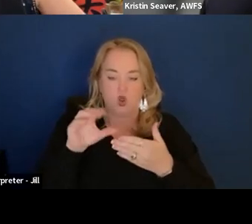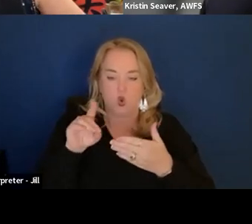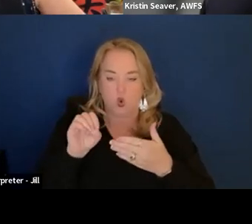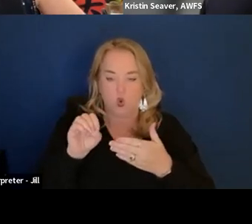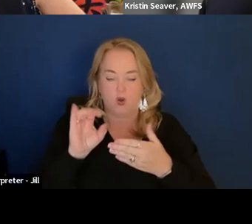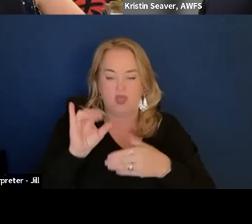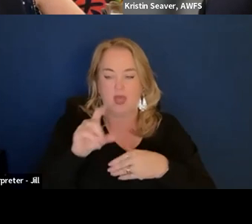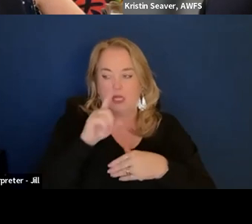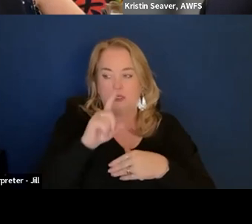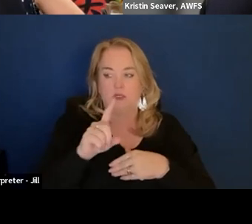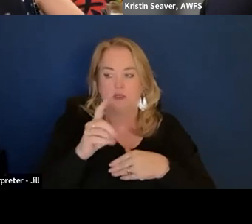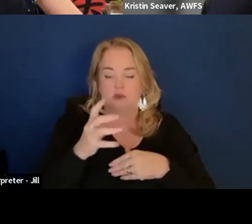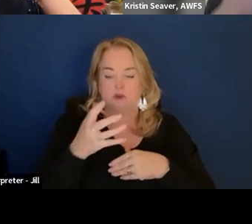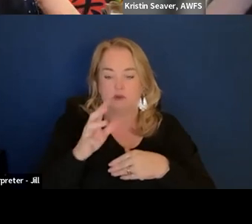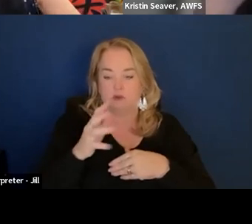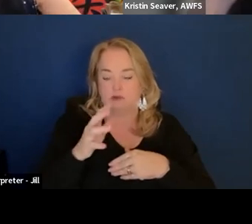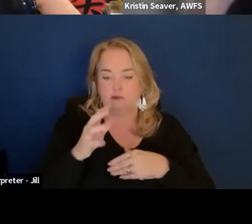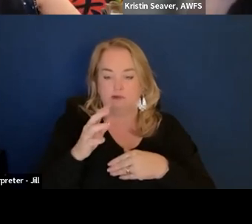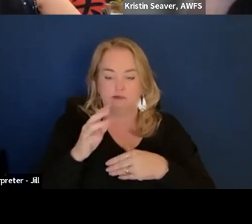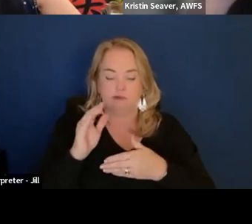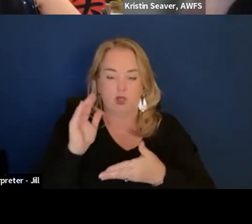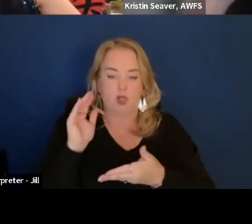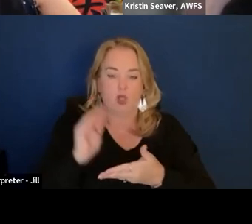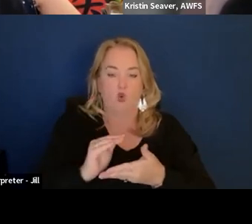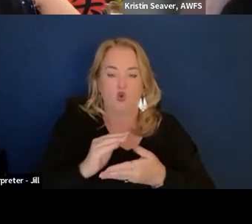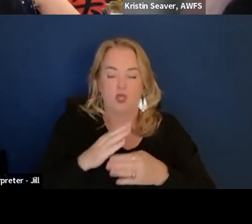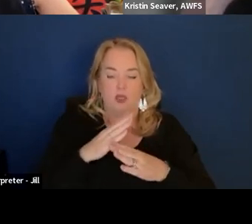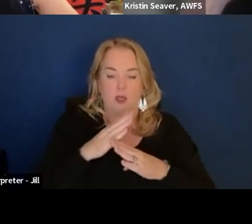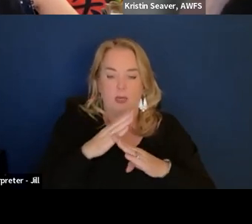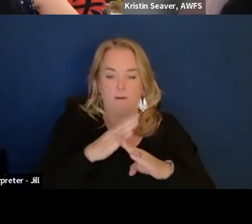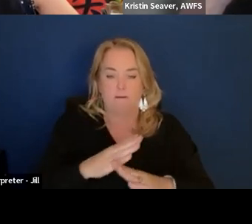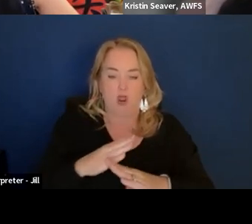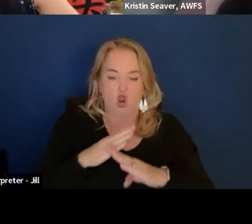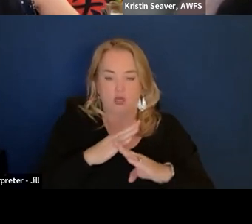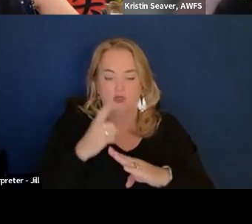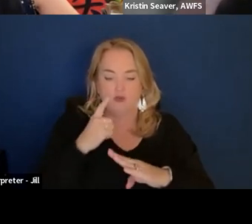Like lowering the barriers for like I think they called it citizen Data Scientist or something